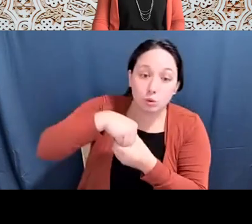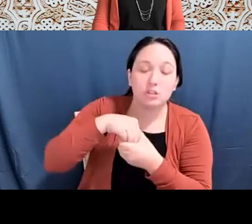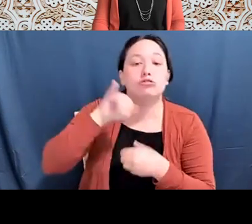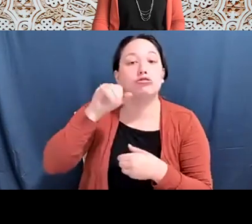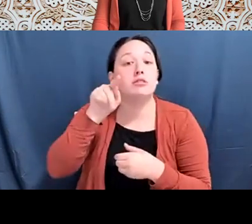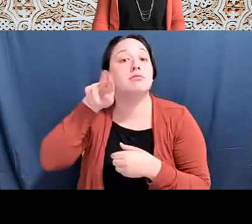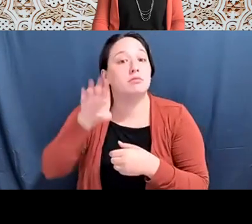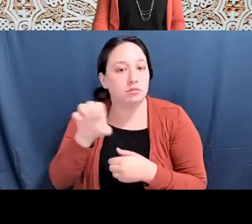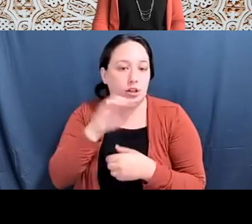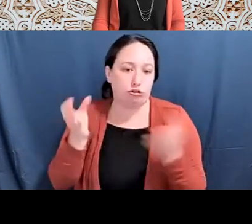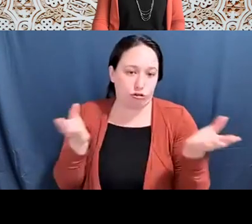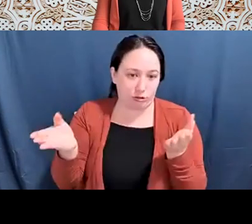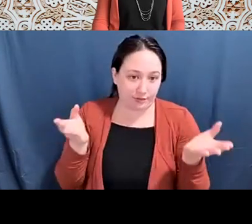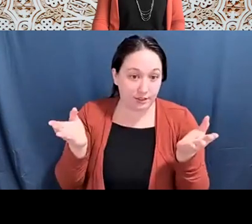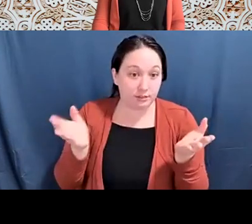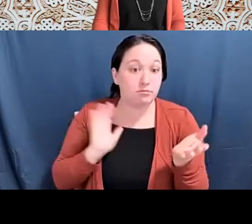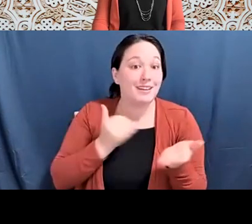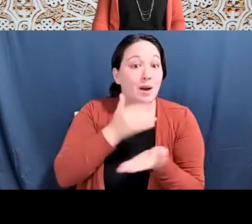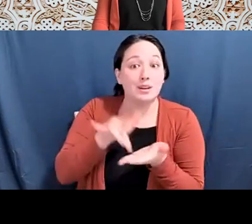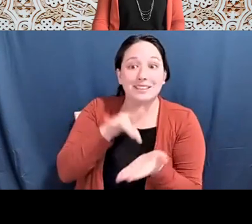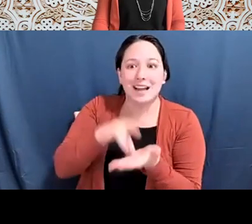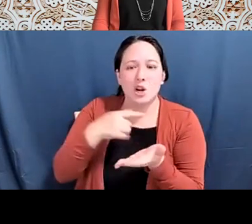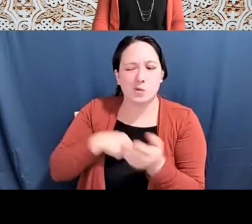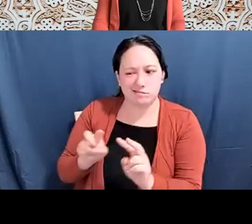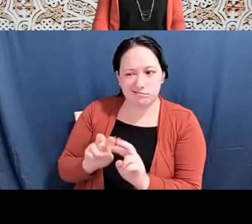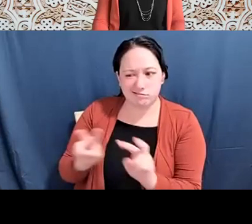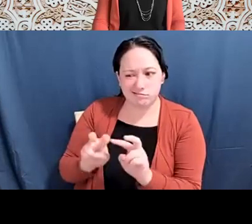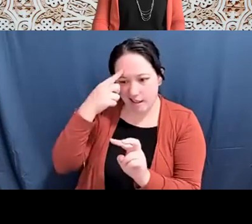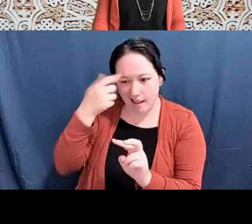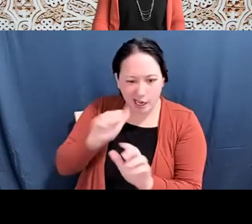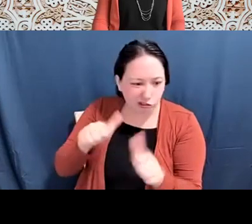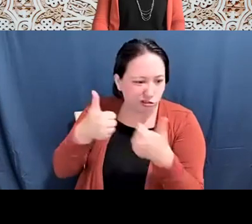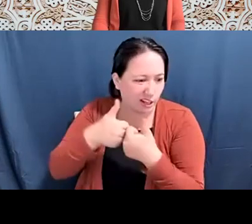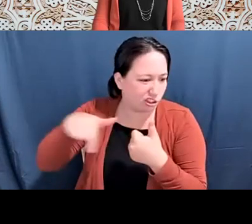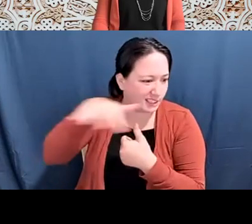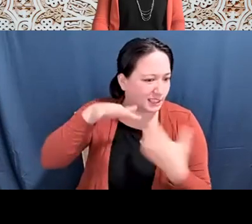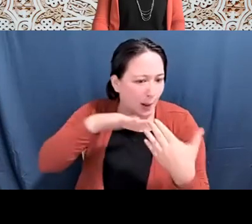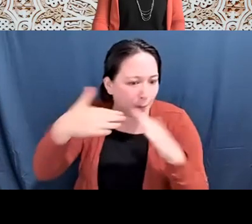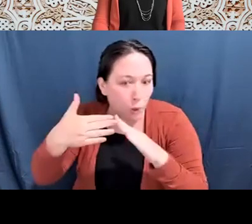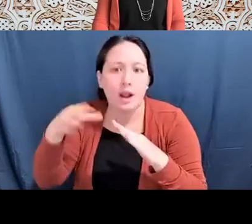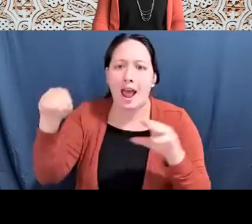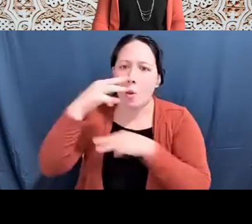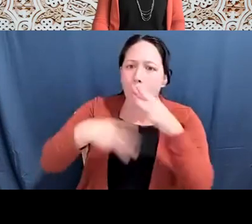Katherine Michel: The Lytton Center explores challenges facing our community and the world past, present, and future.